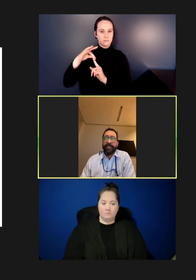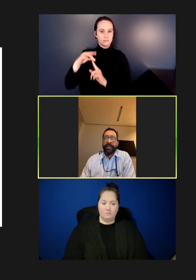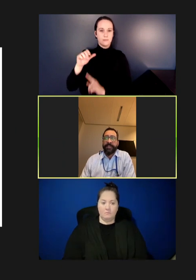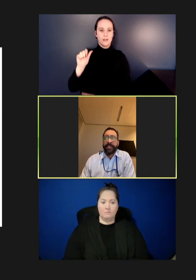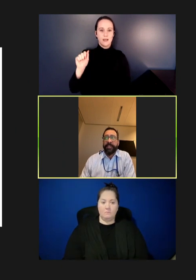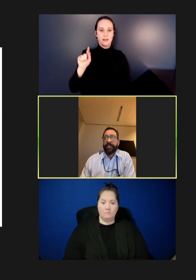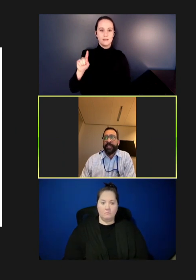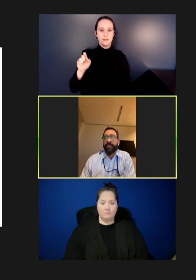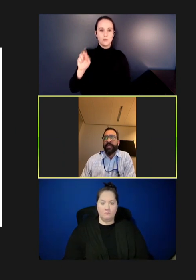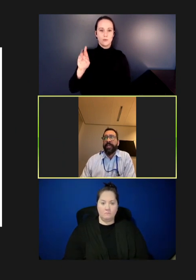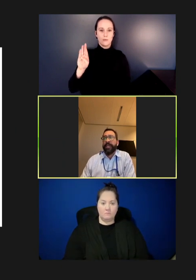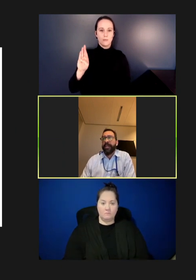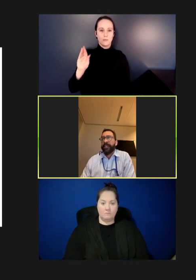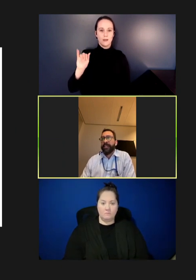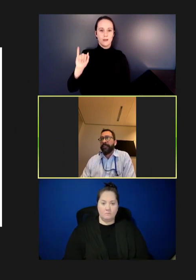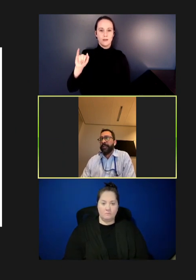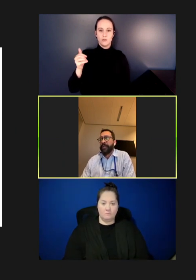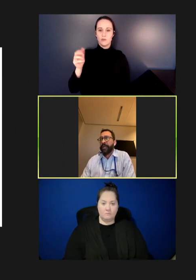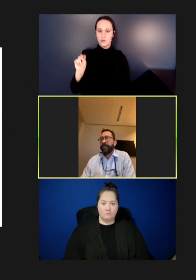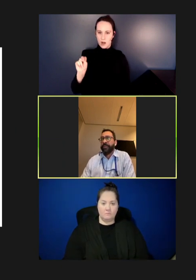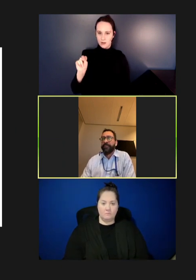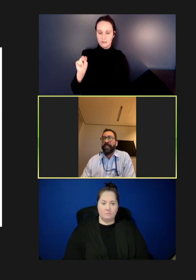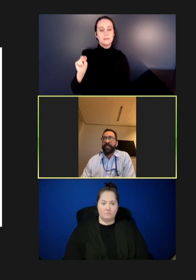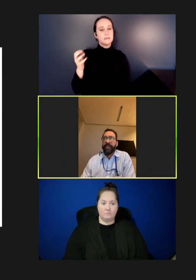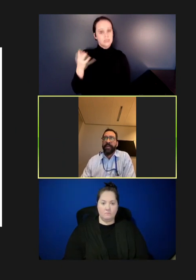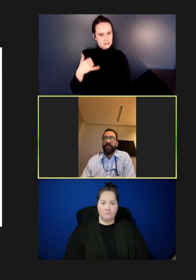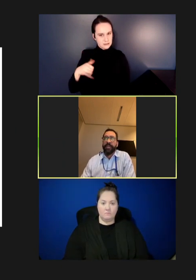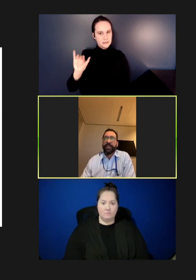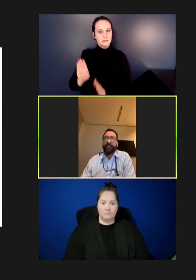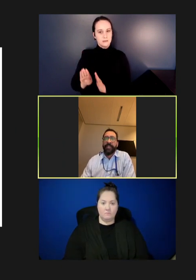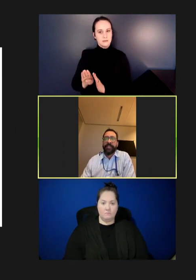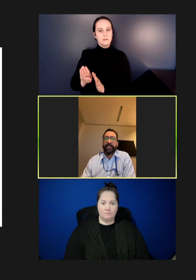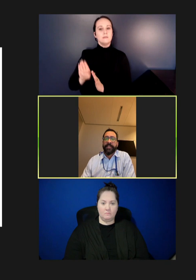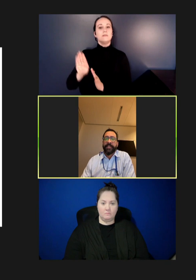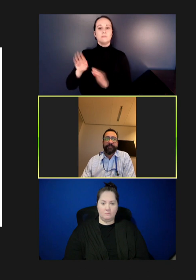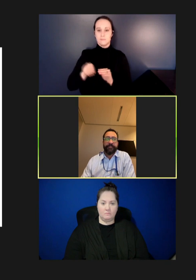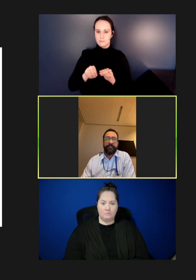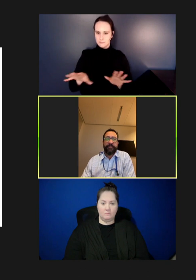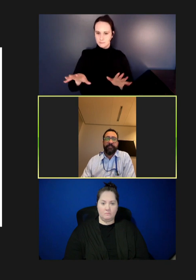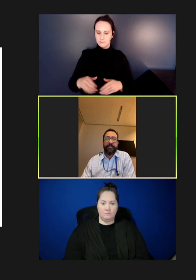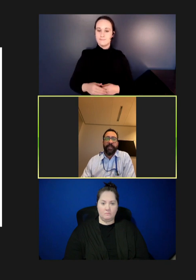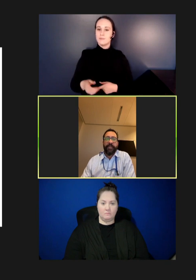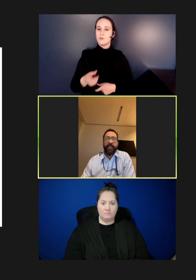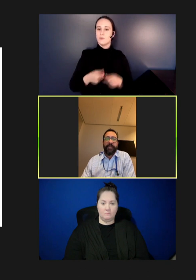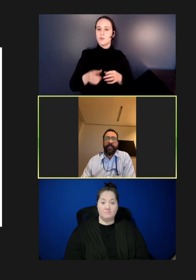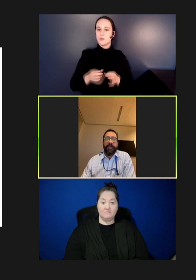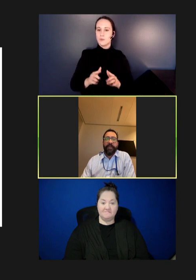transmission in December and is still at the logarithmic phase of the outbreak. Next slide.